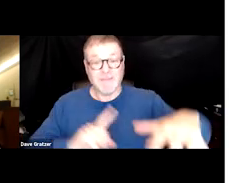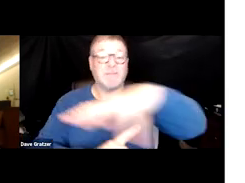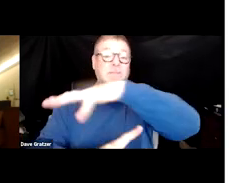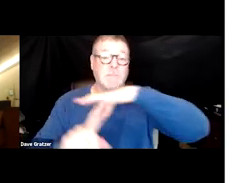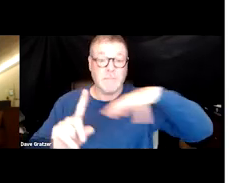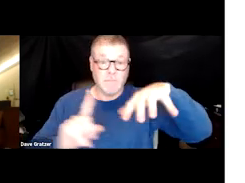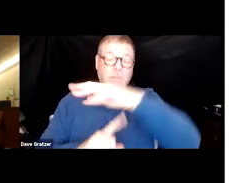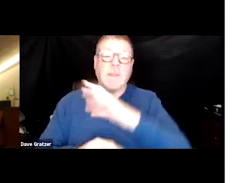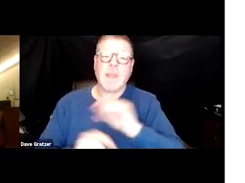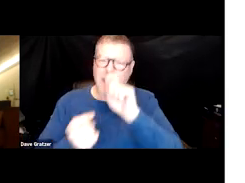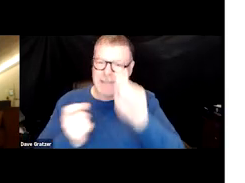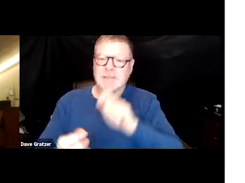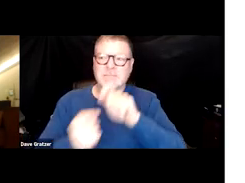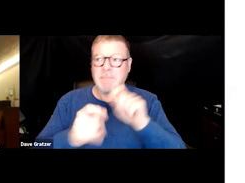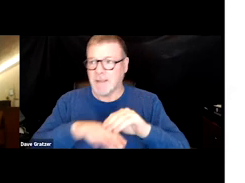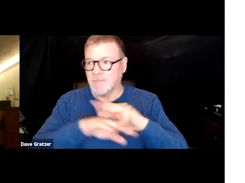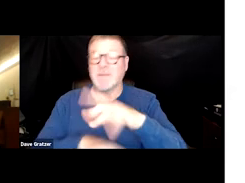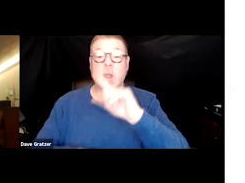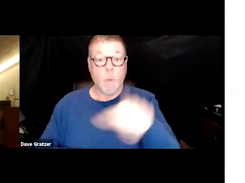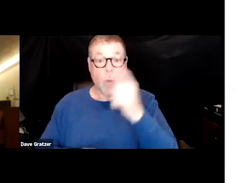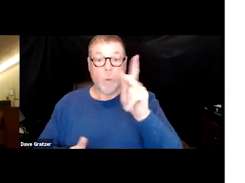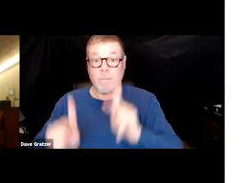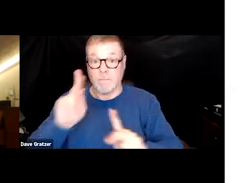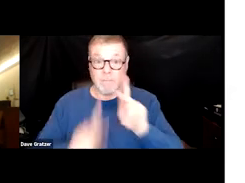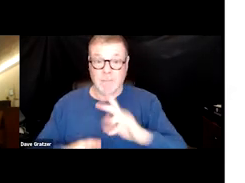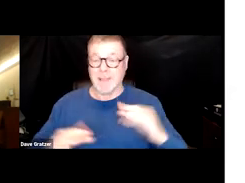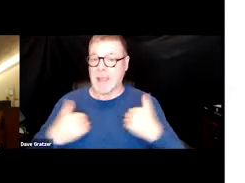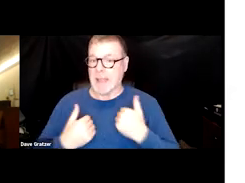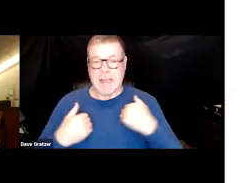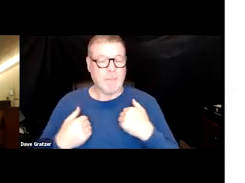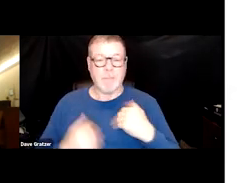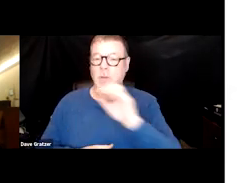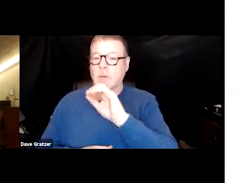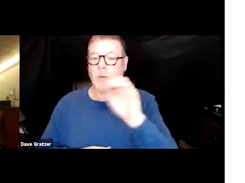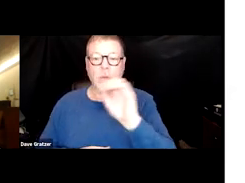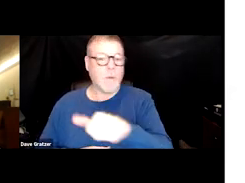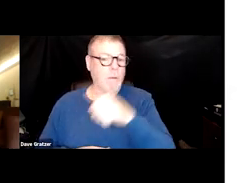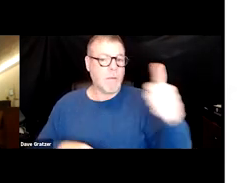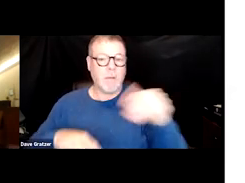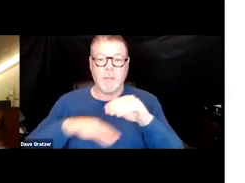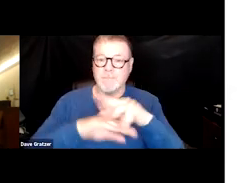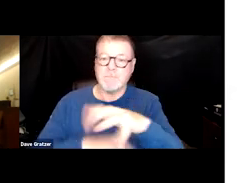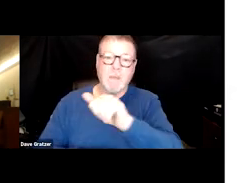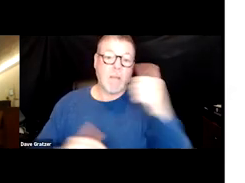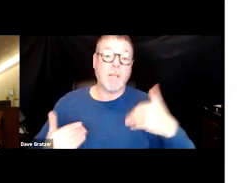and it specifically affects only humans or animals. Now whether affect, no other animals or species